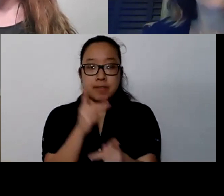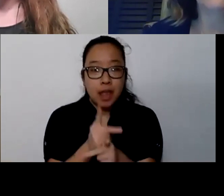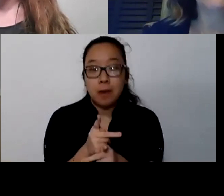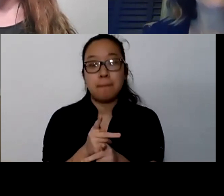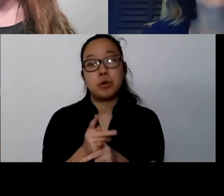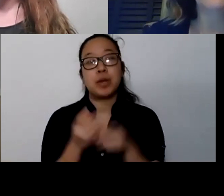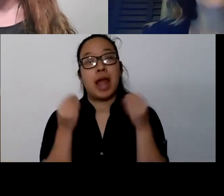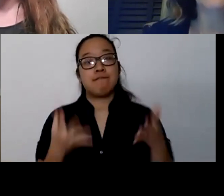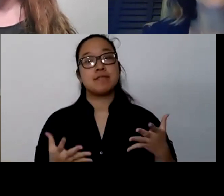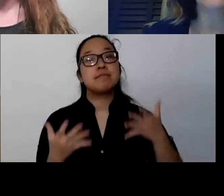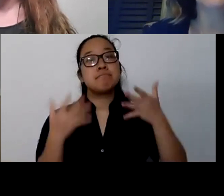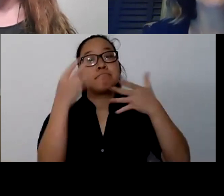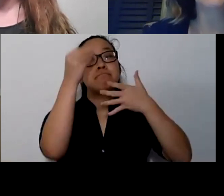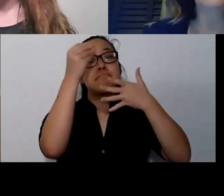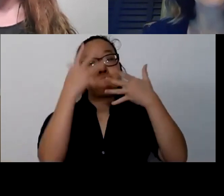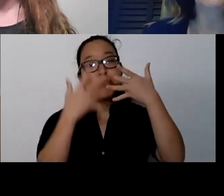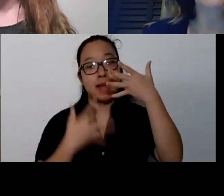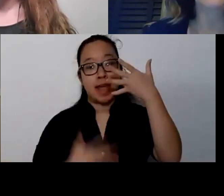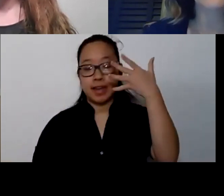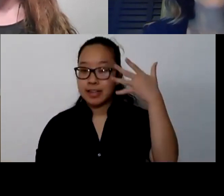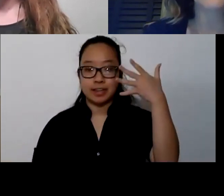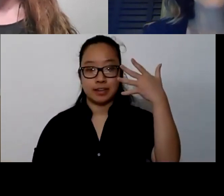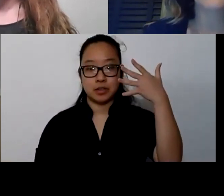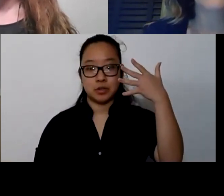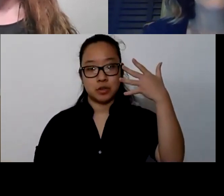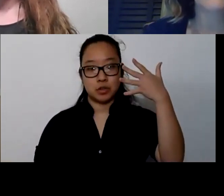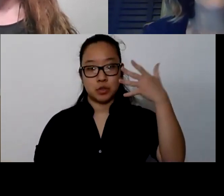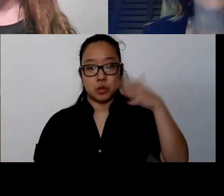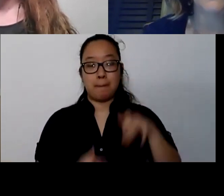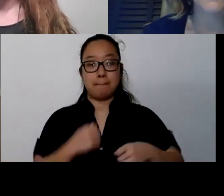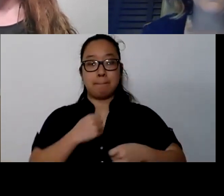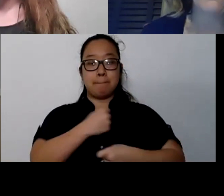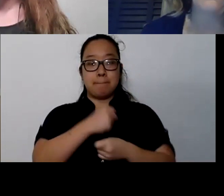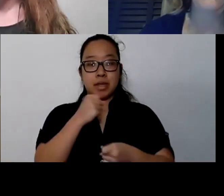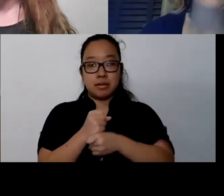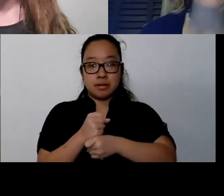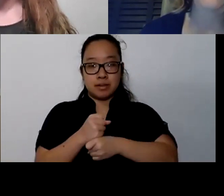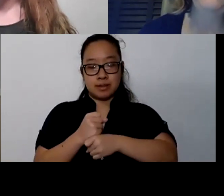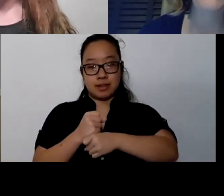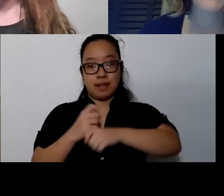and your loved ones to build that strong foundation. And then, we have that second layer